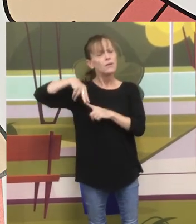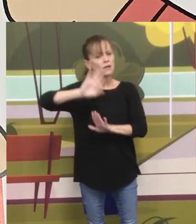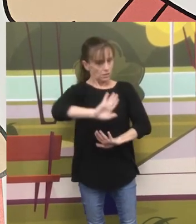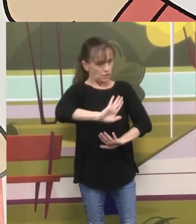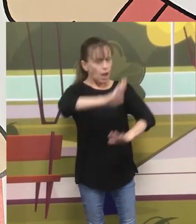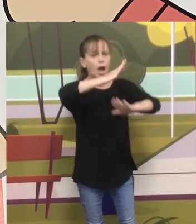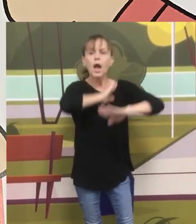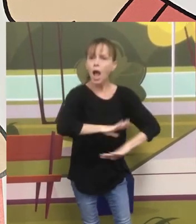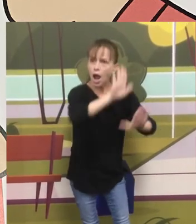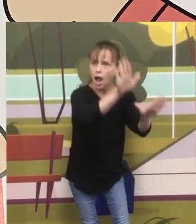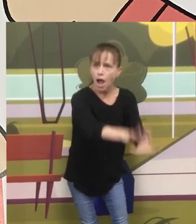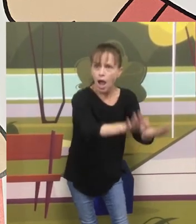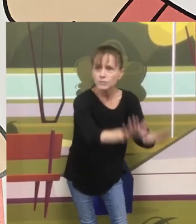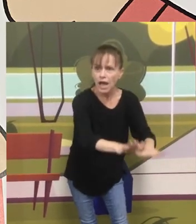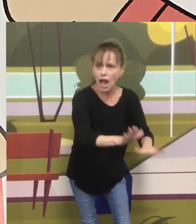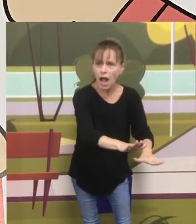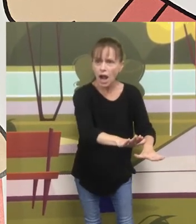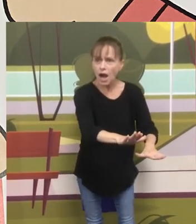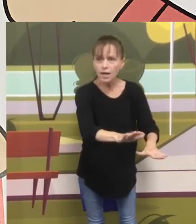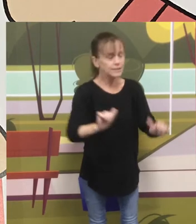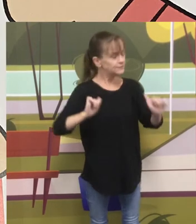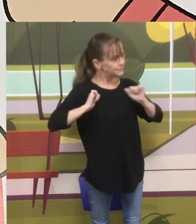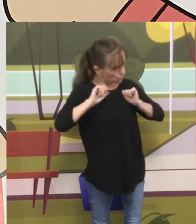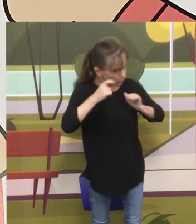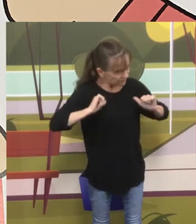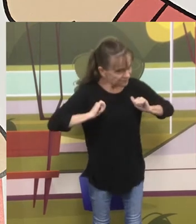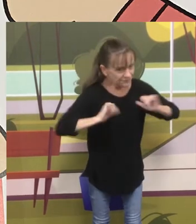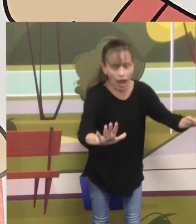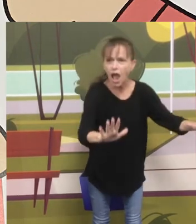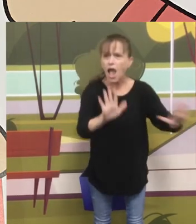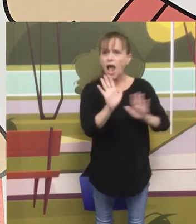Calm down, it will all be fine, I will get it right this time.